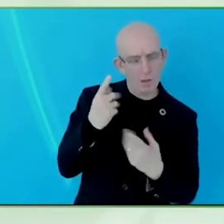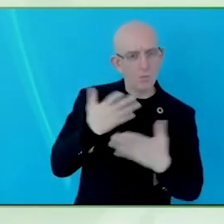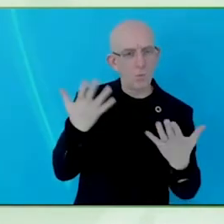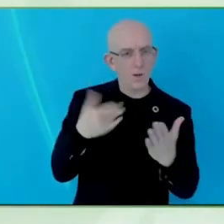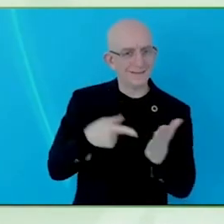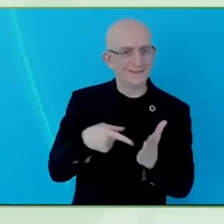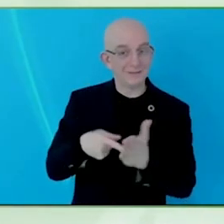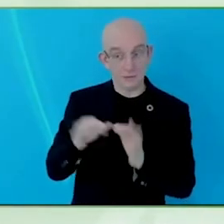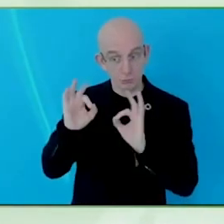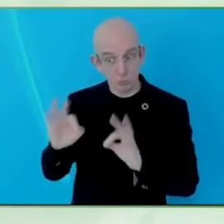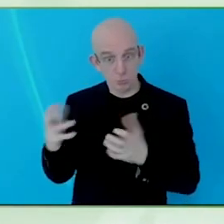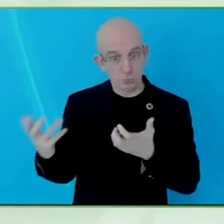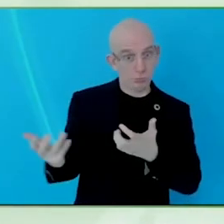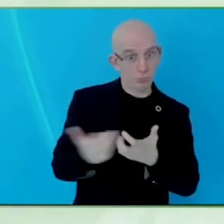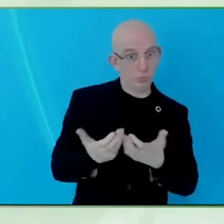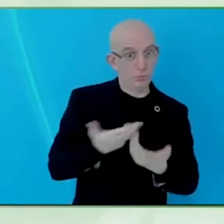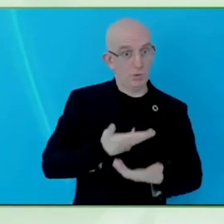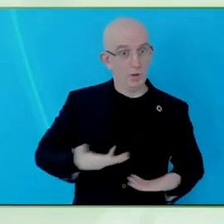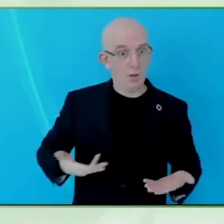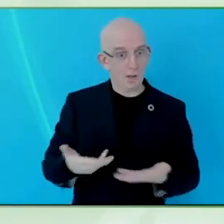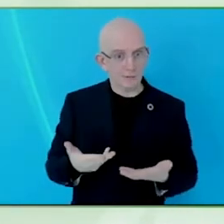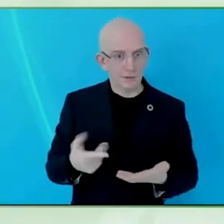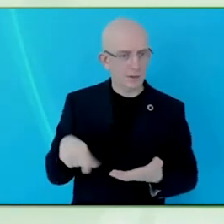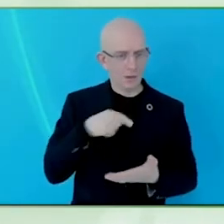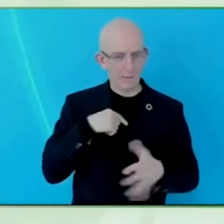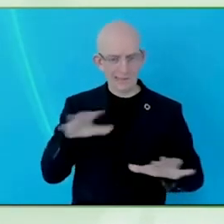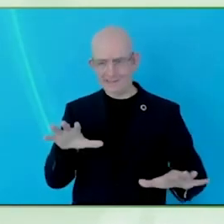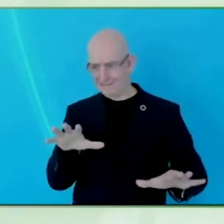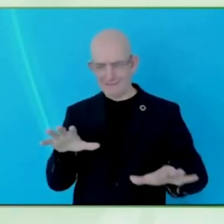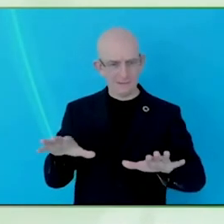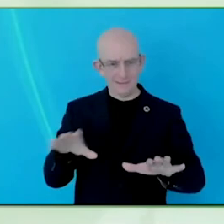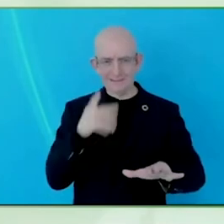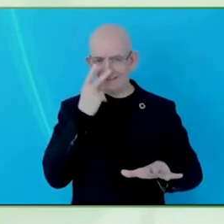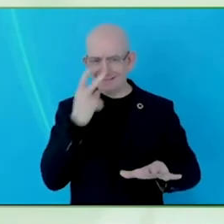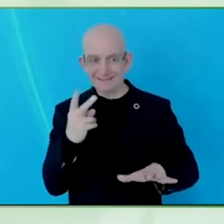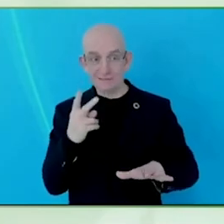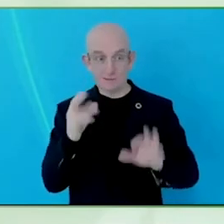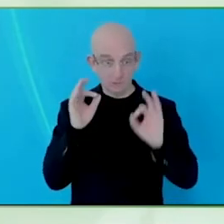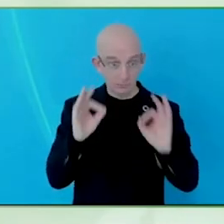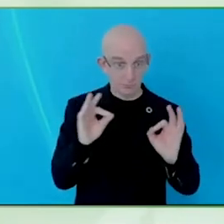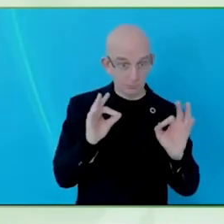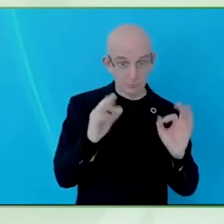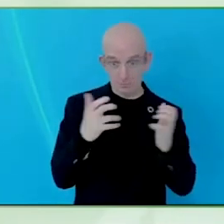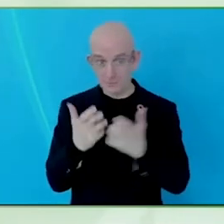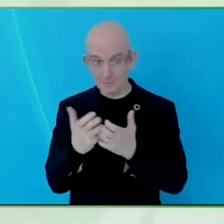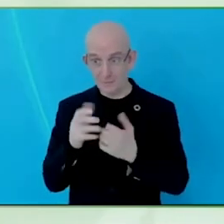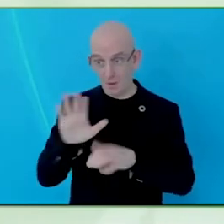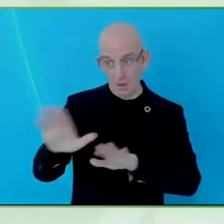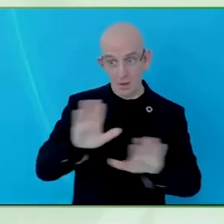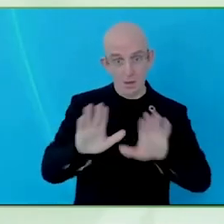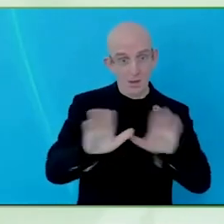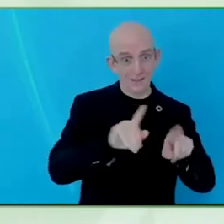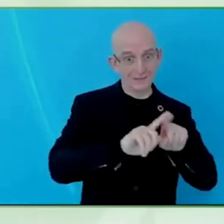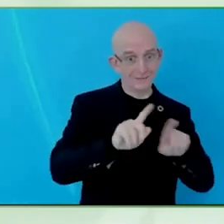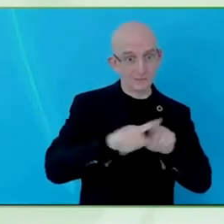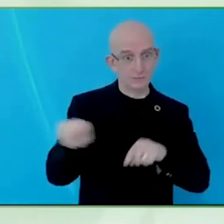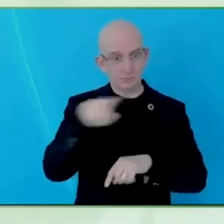And as we were doing the research, we are also including everyone to get their perspectives on their thoughts on whether or not it was